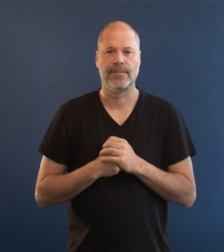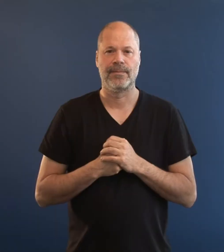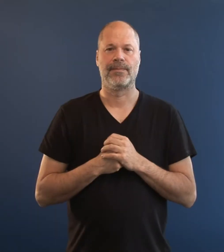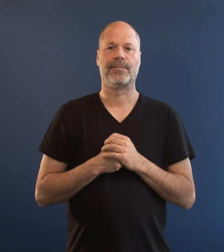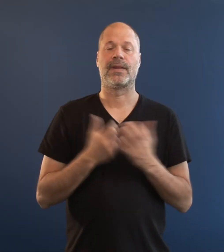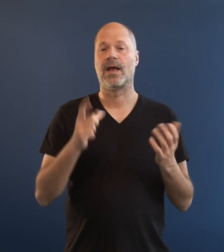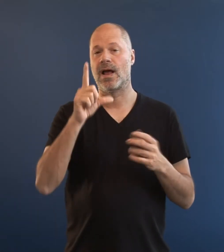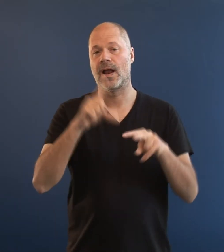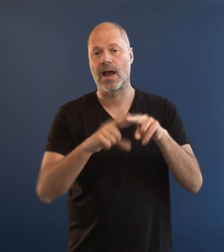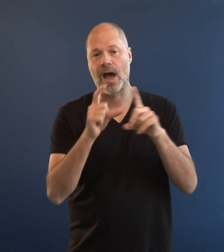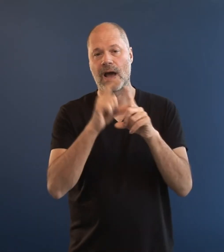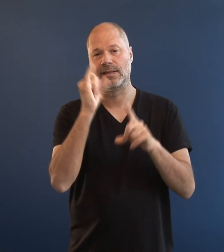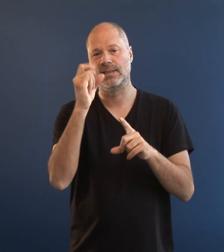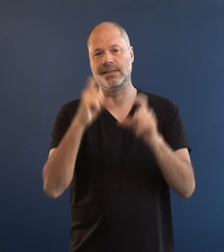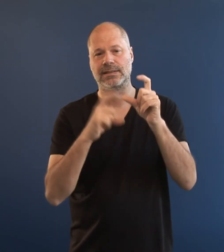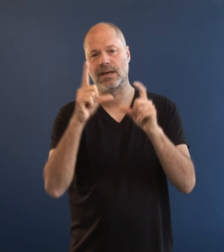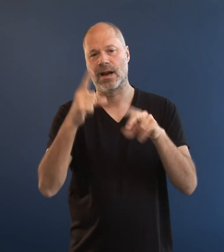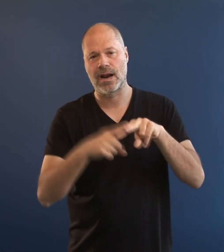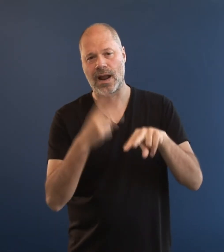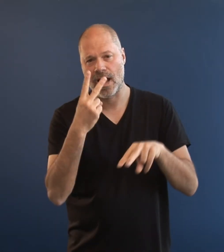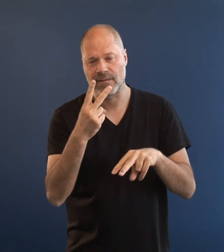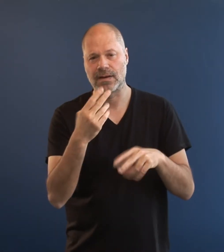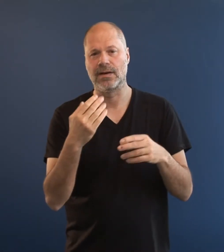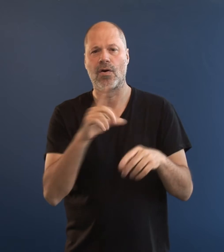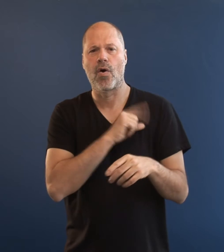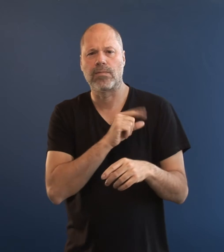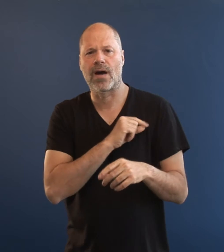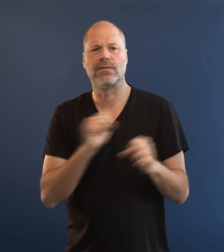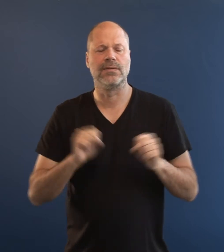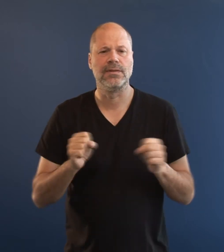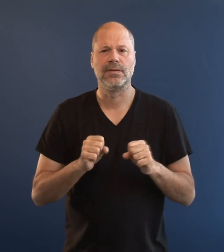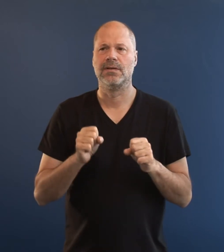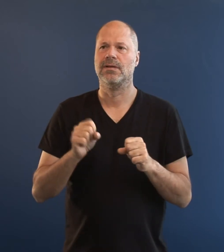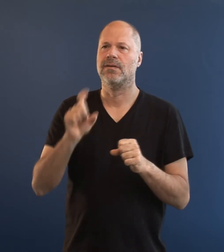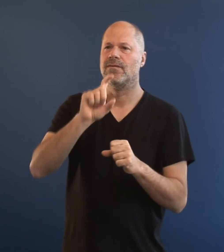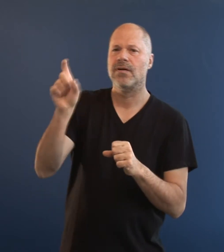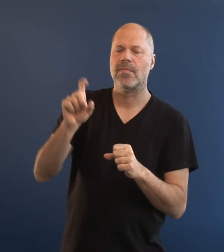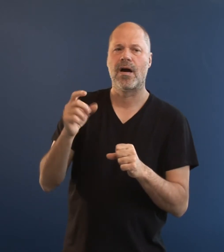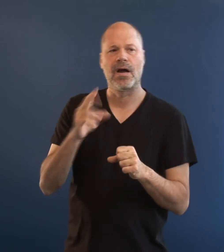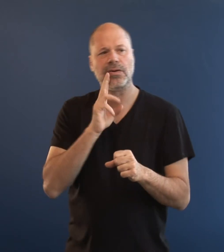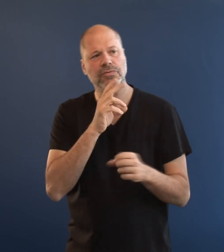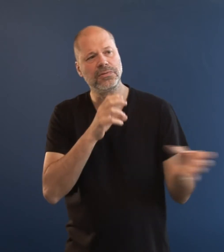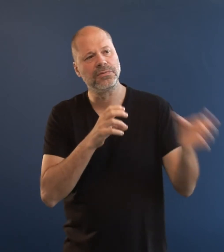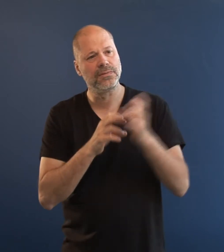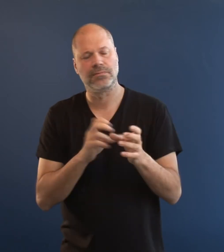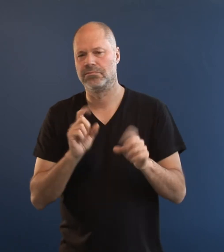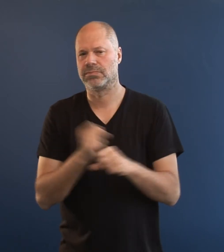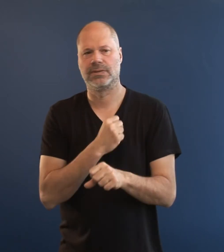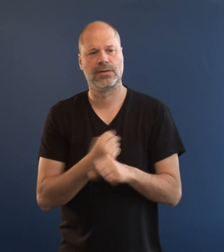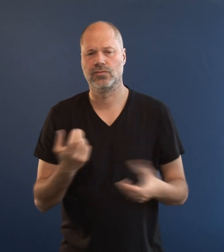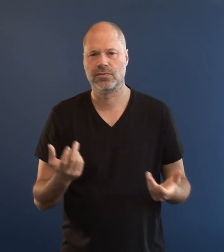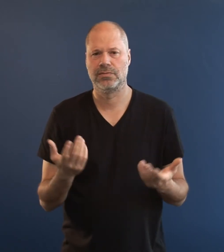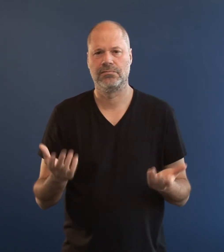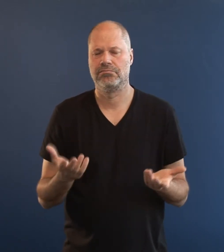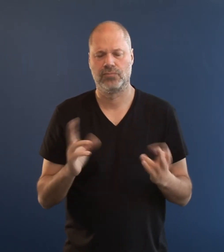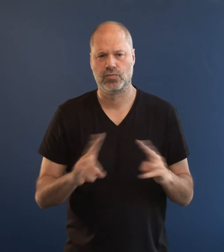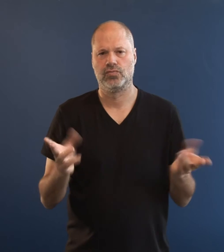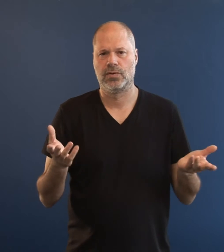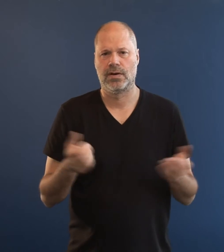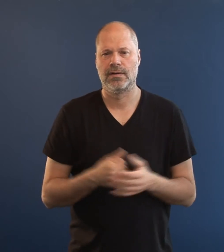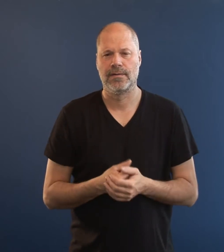Ladislav sees no reason why employers should be afraid of hiring non-hearing applicants.